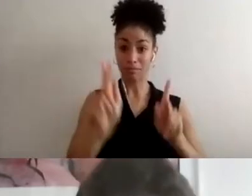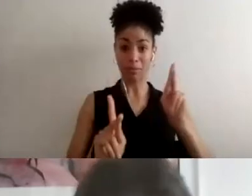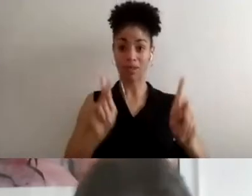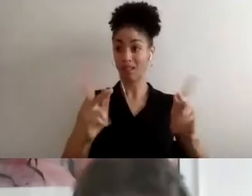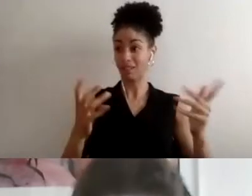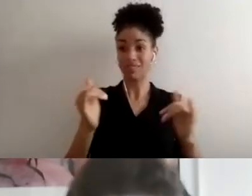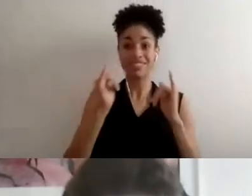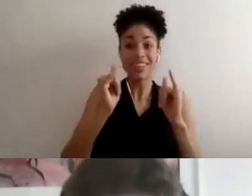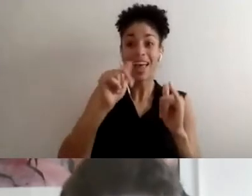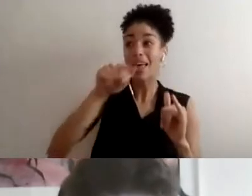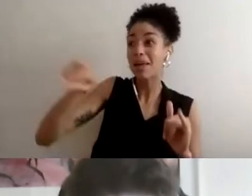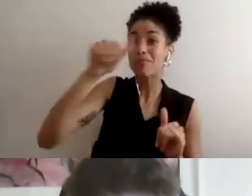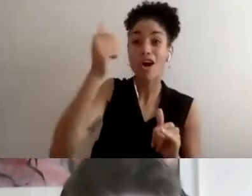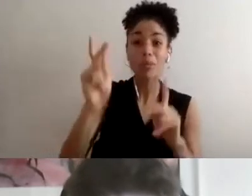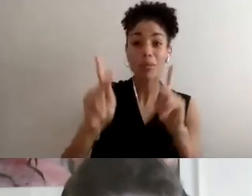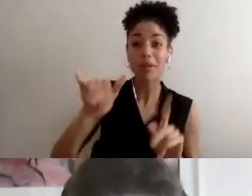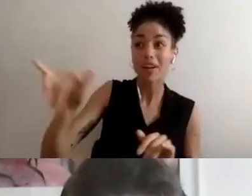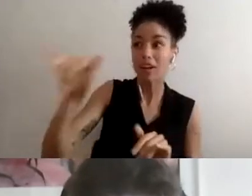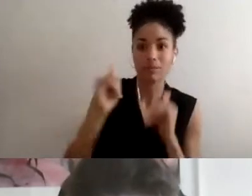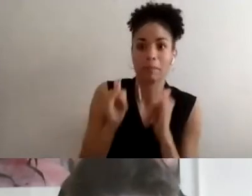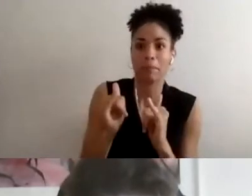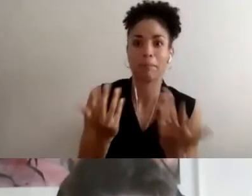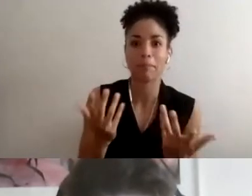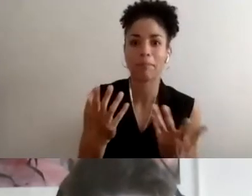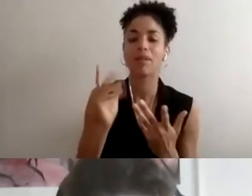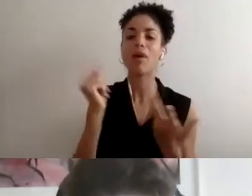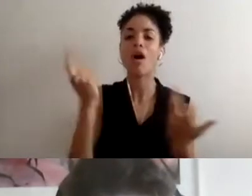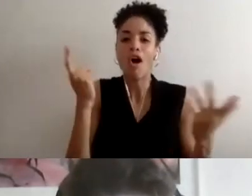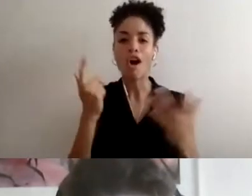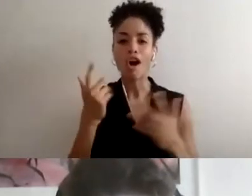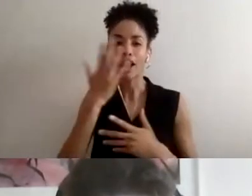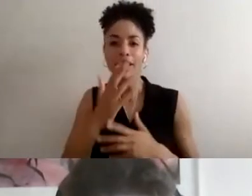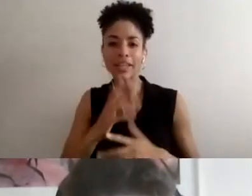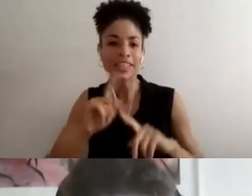everybody else is human beings, just with different characteristics. And so I think